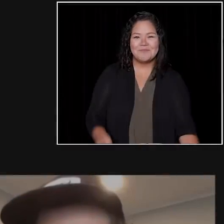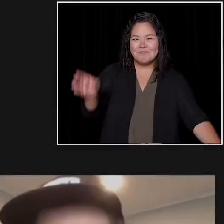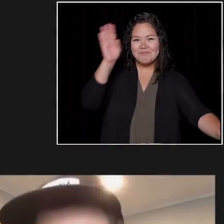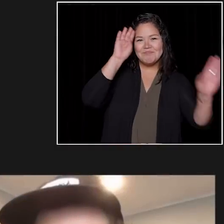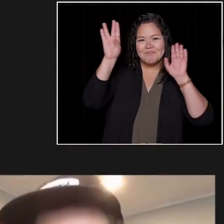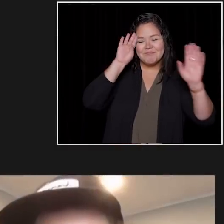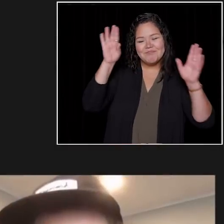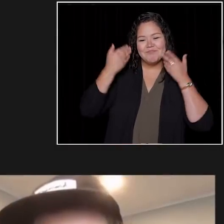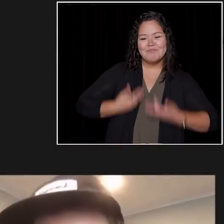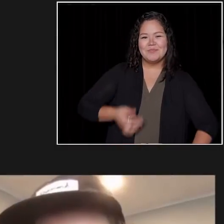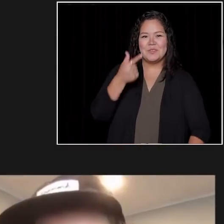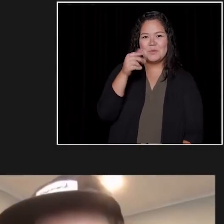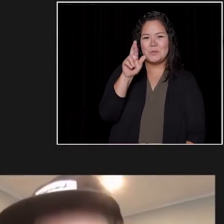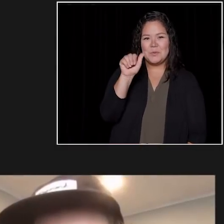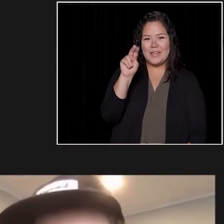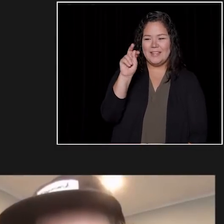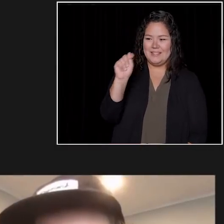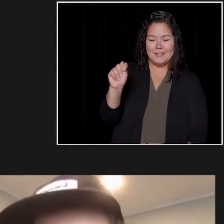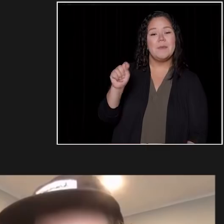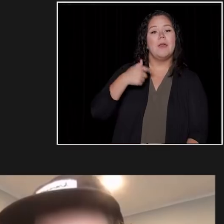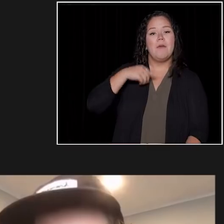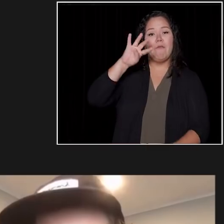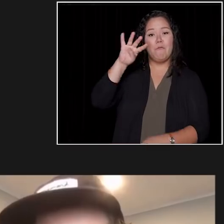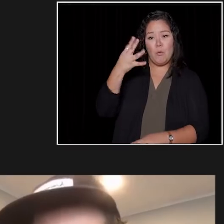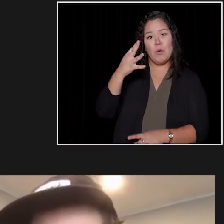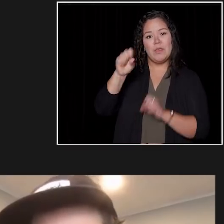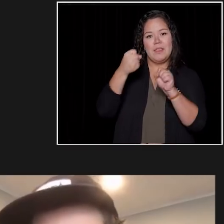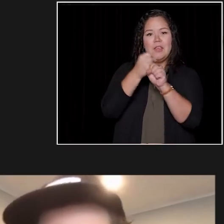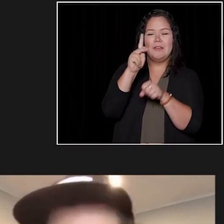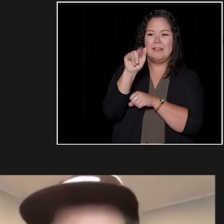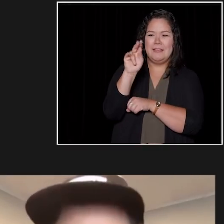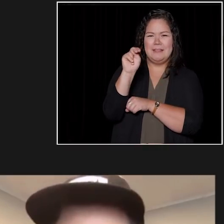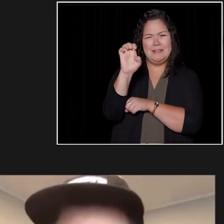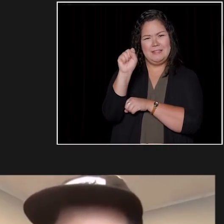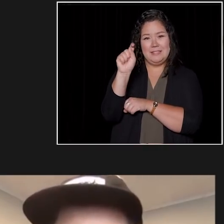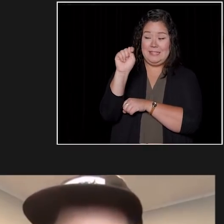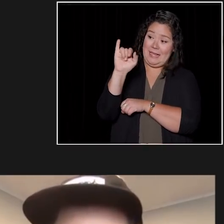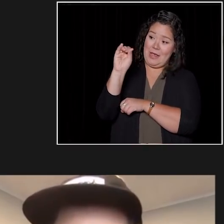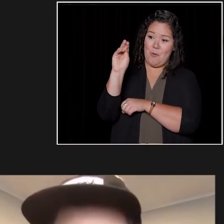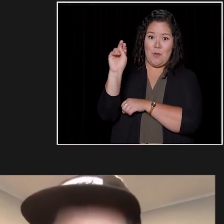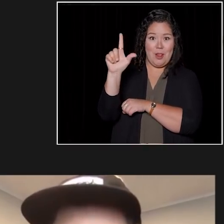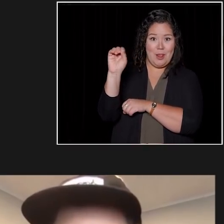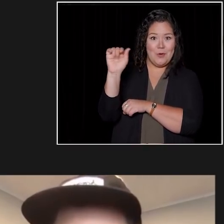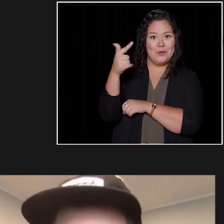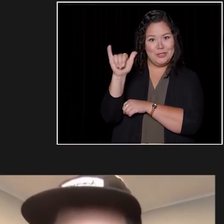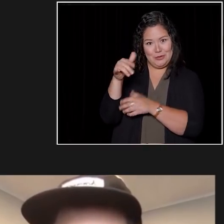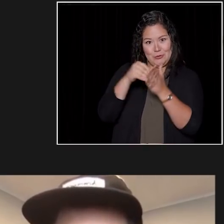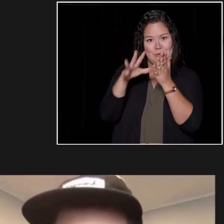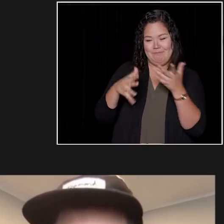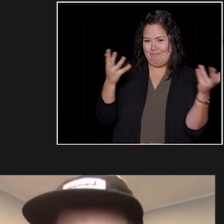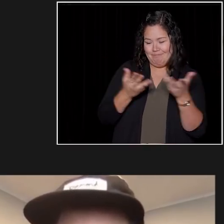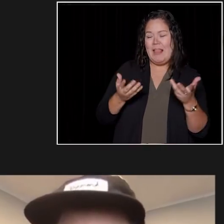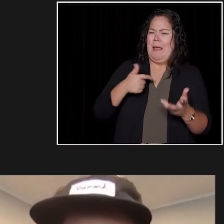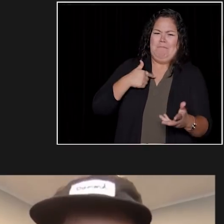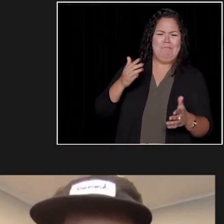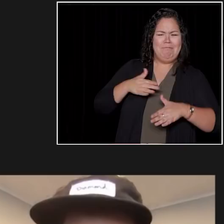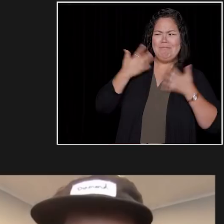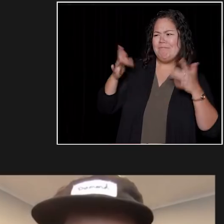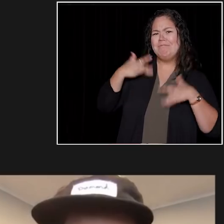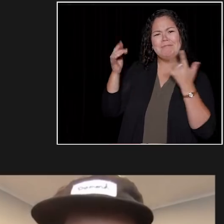Hi, everyone. I'm Grant, I'm a fourth-year Kin student here at UBC and I have the pleasure of interviewing Dan Mangan